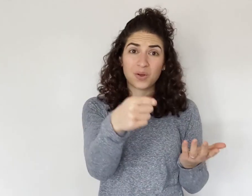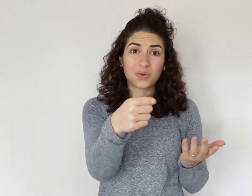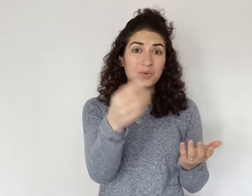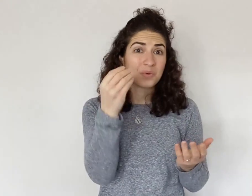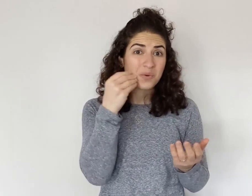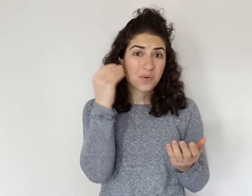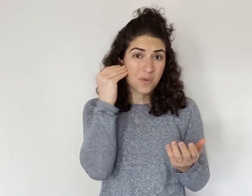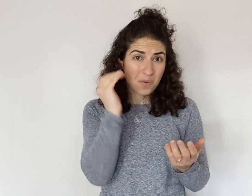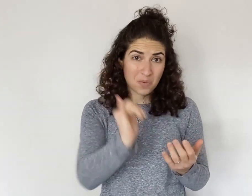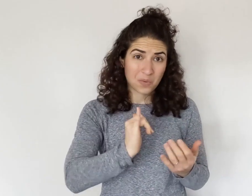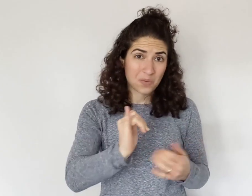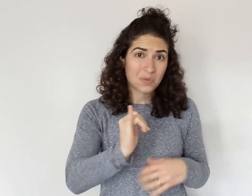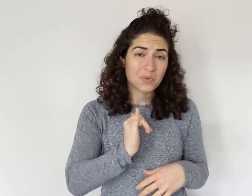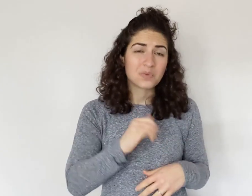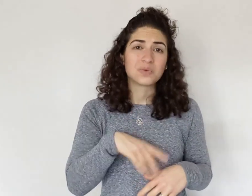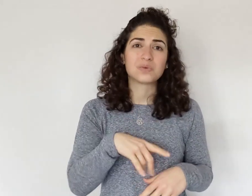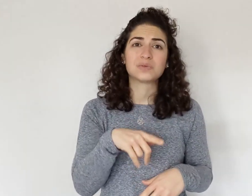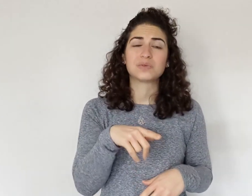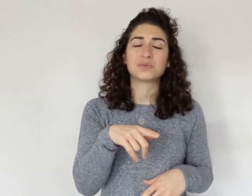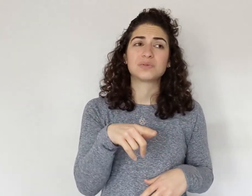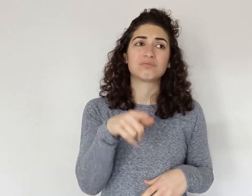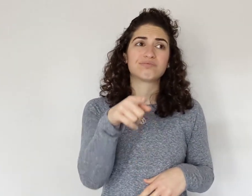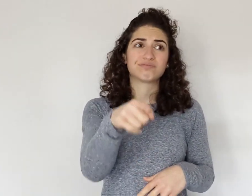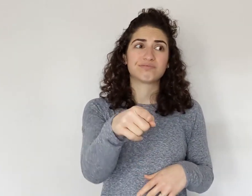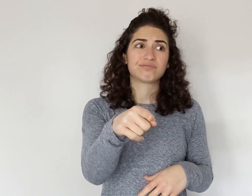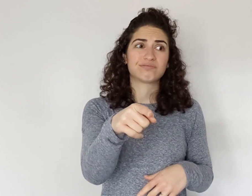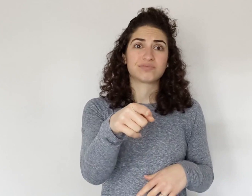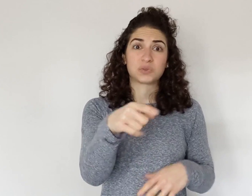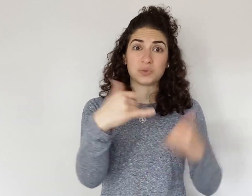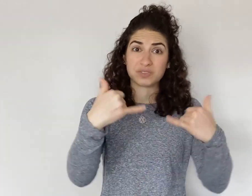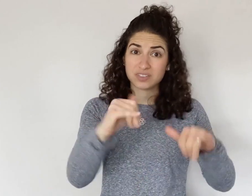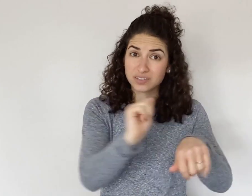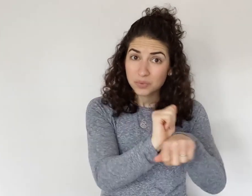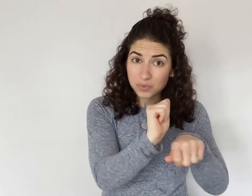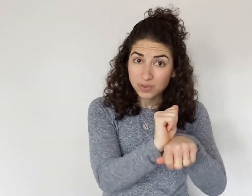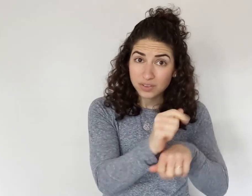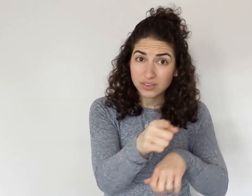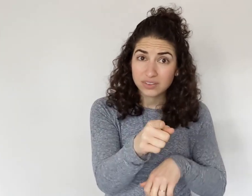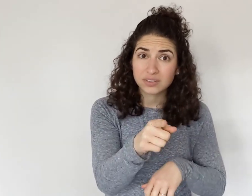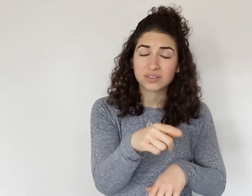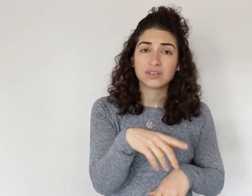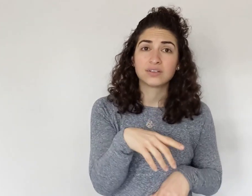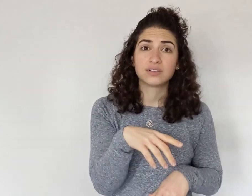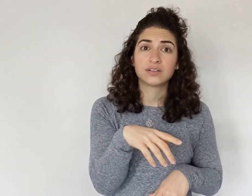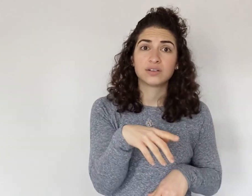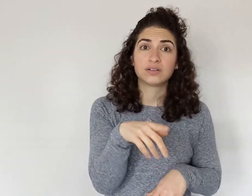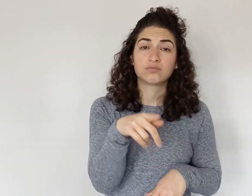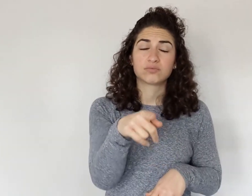Are you home like me? Are you still working?